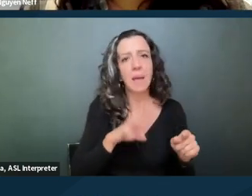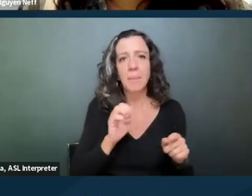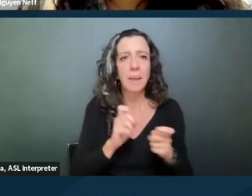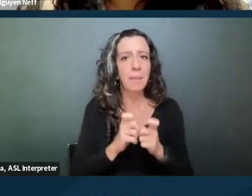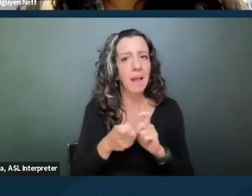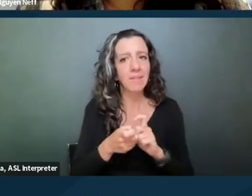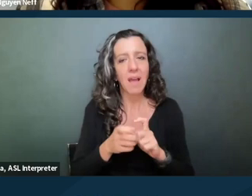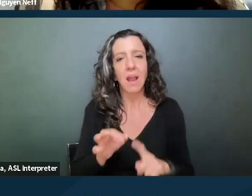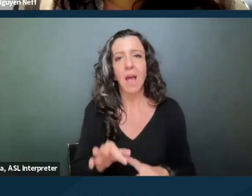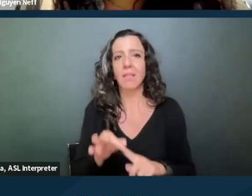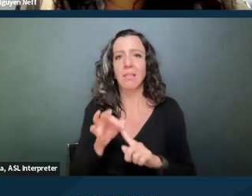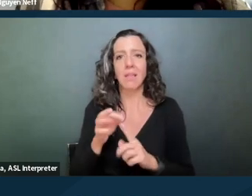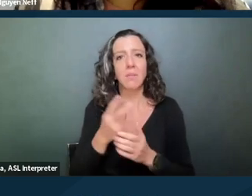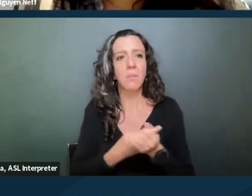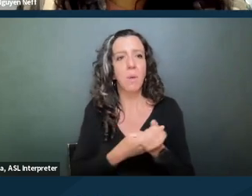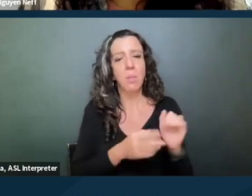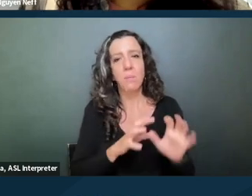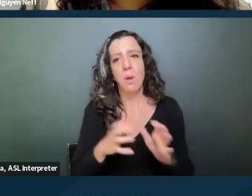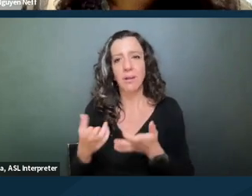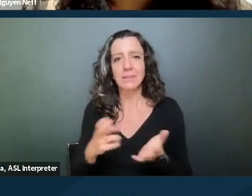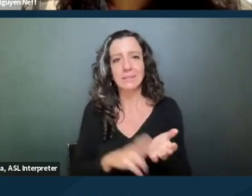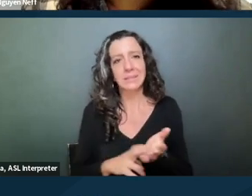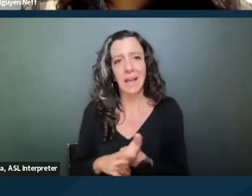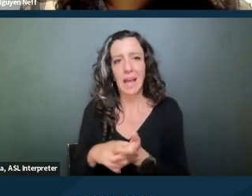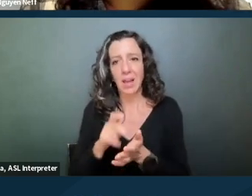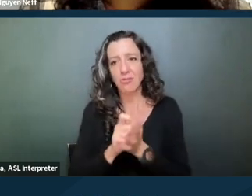unless both parties sign a written agreement to that effect.